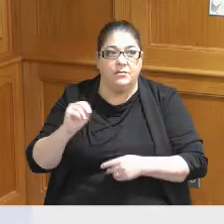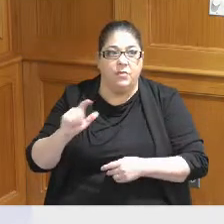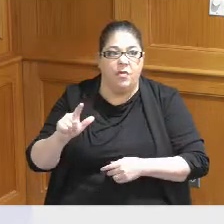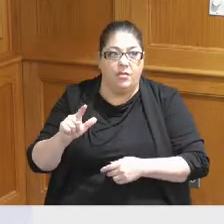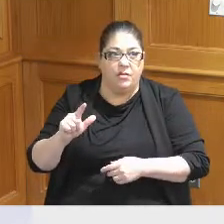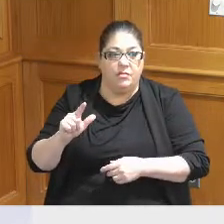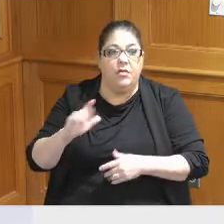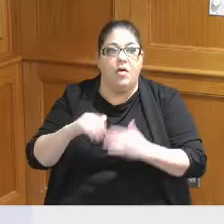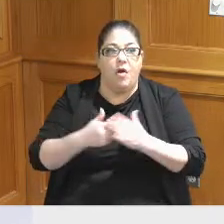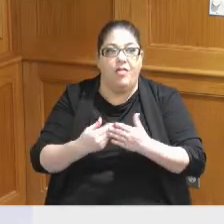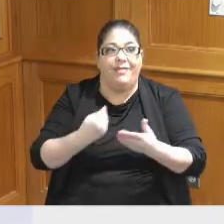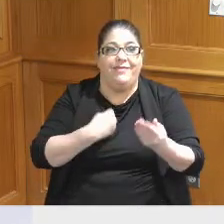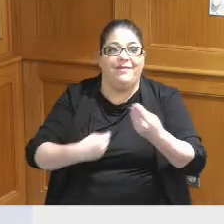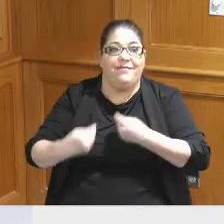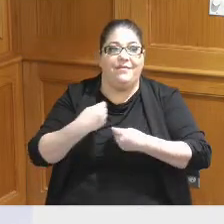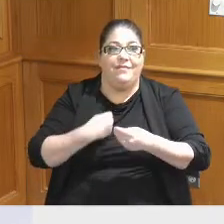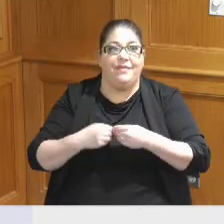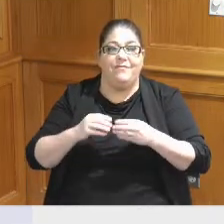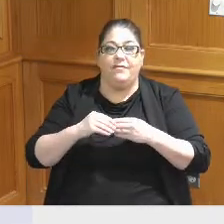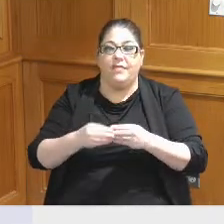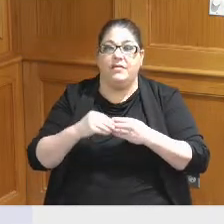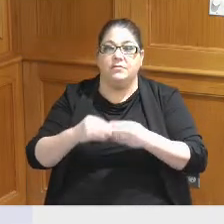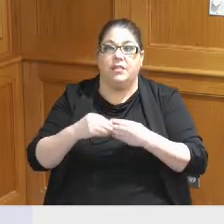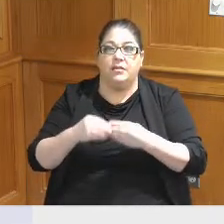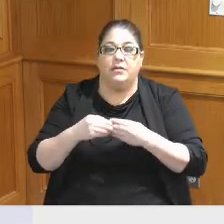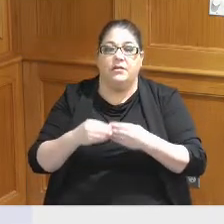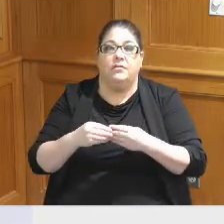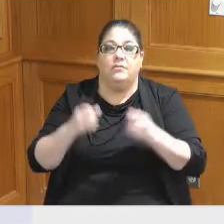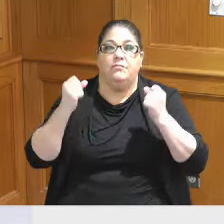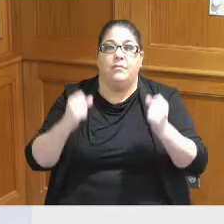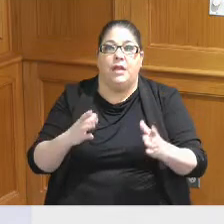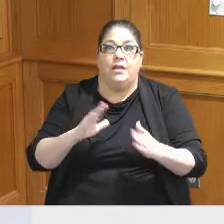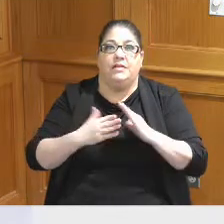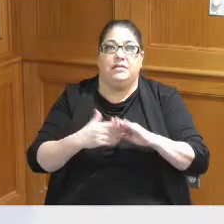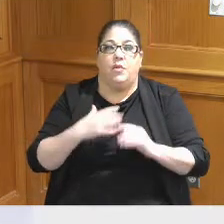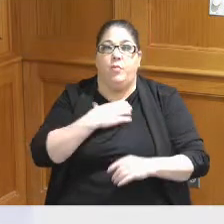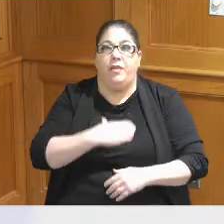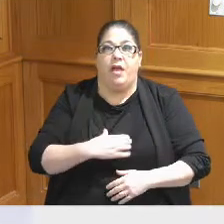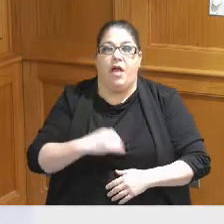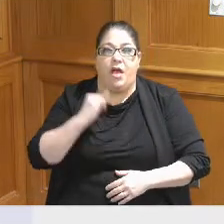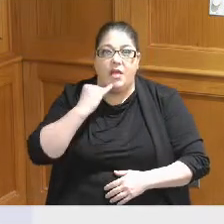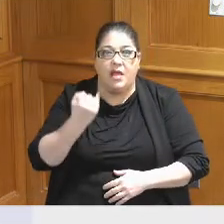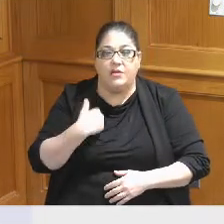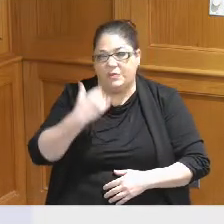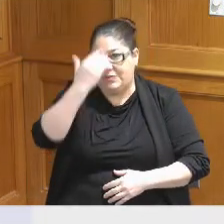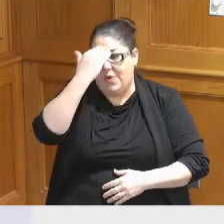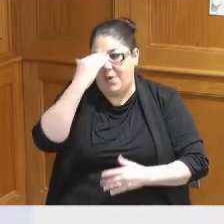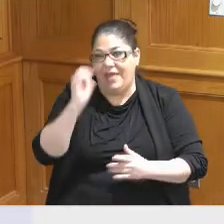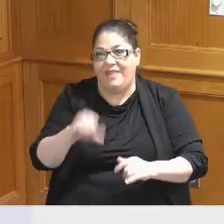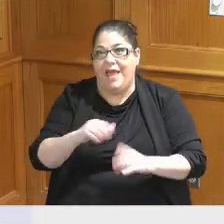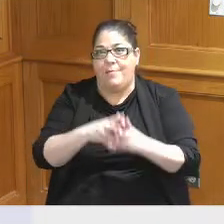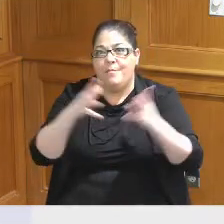flexibility and many cities would be desirous of not only having this much property under control